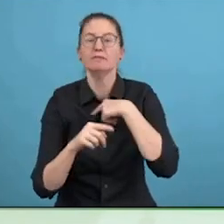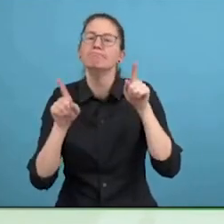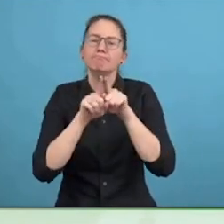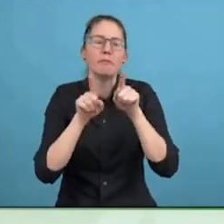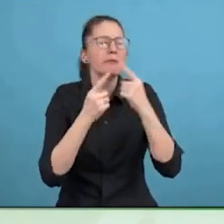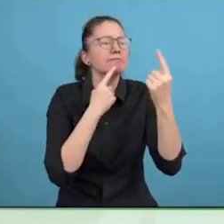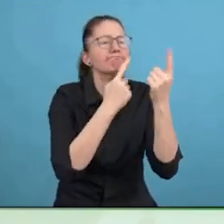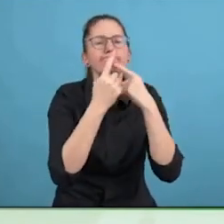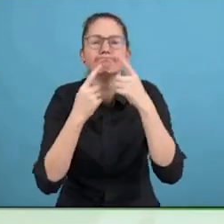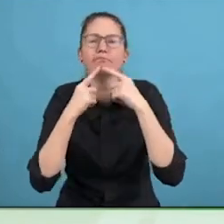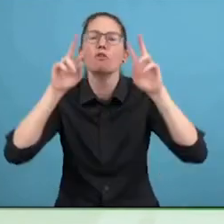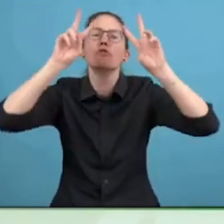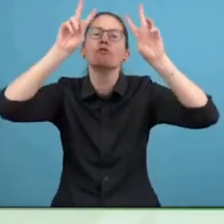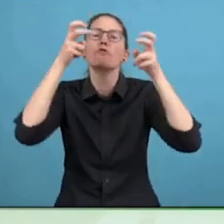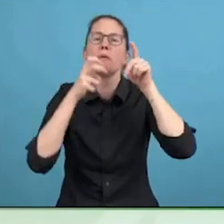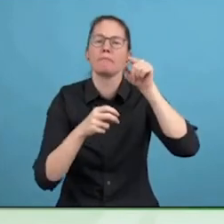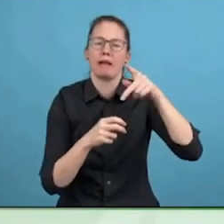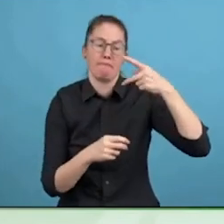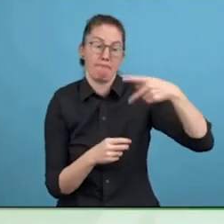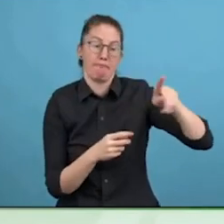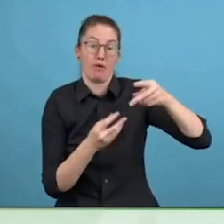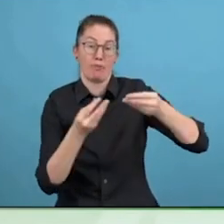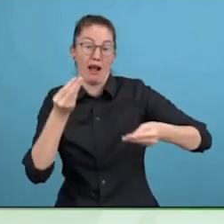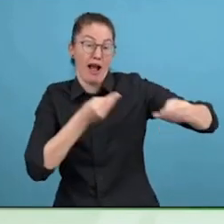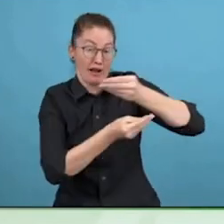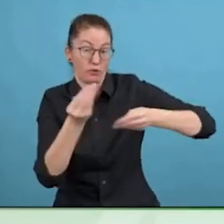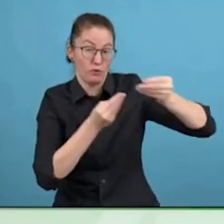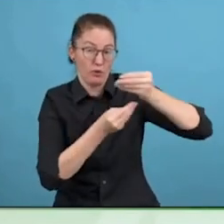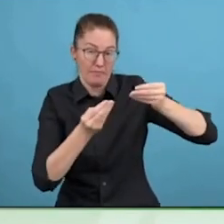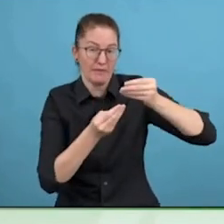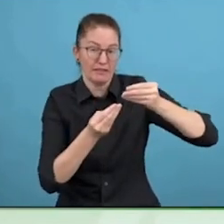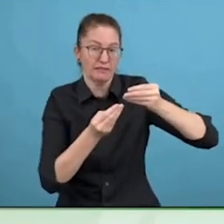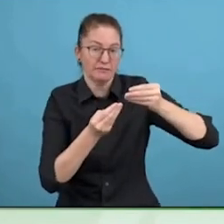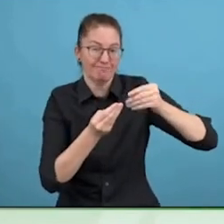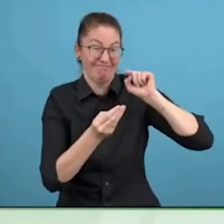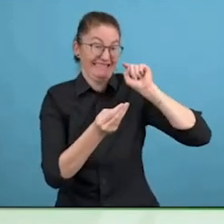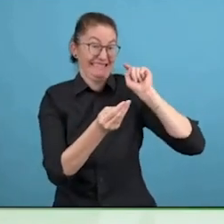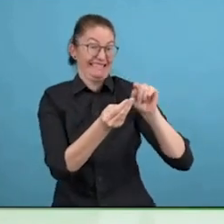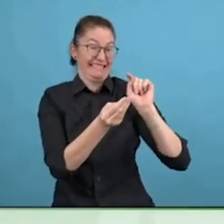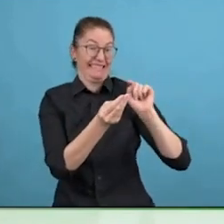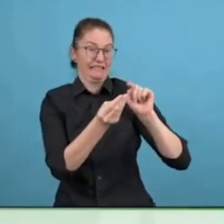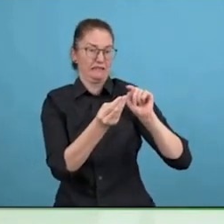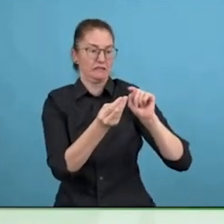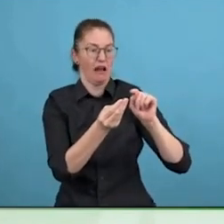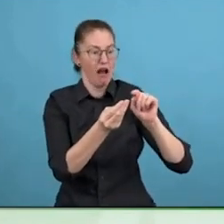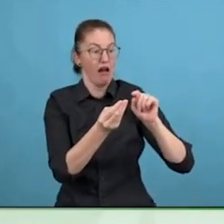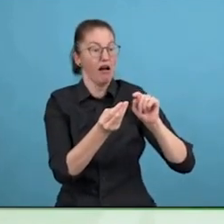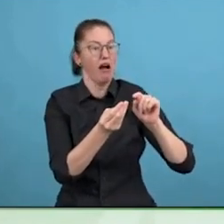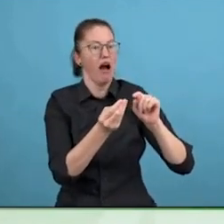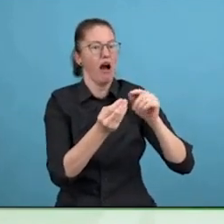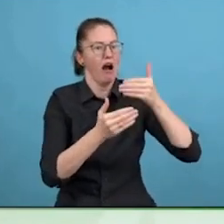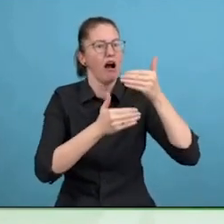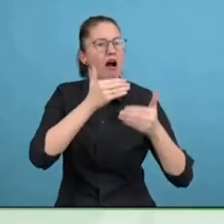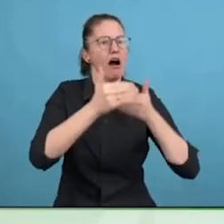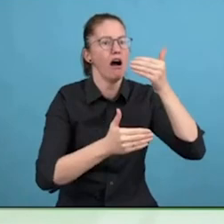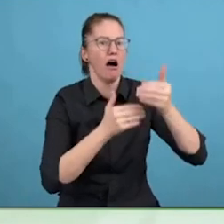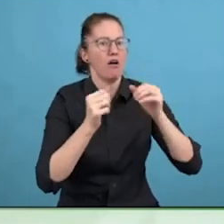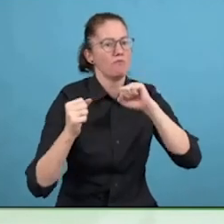As this is the whole point of saying there is a purple economy and I think this is the beginning of the purple economy.